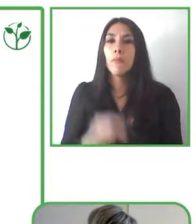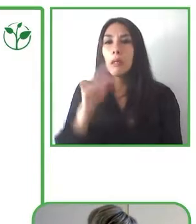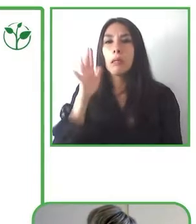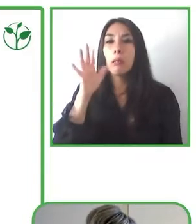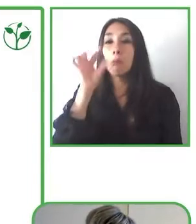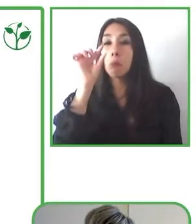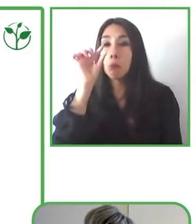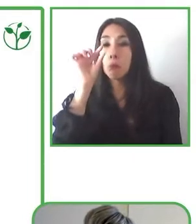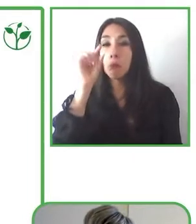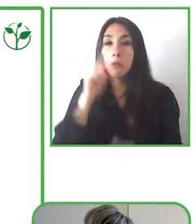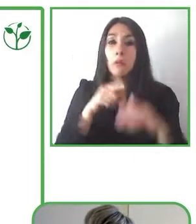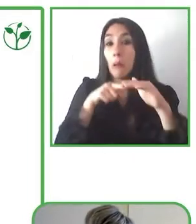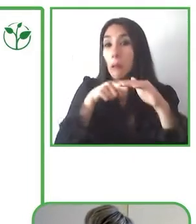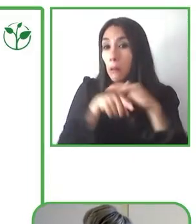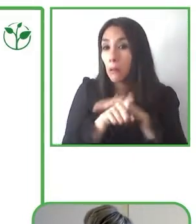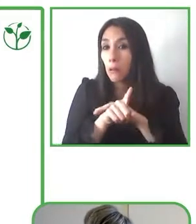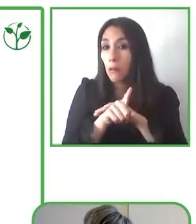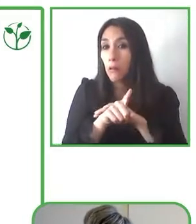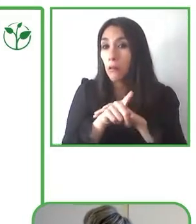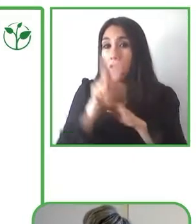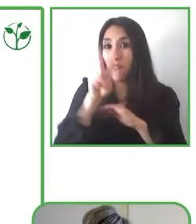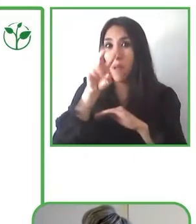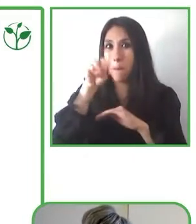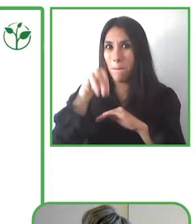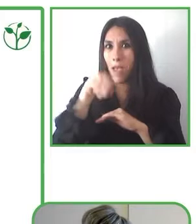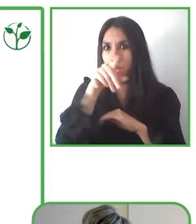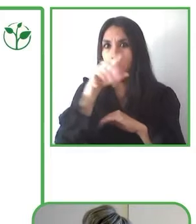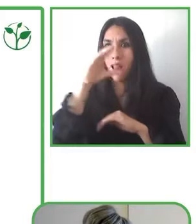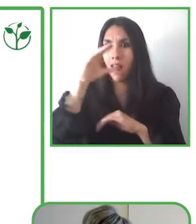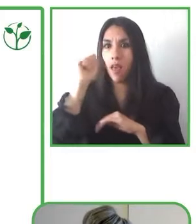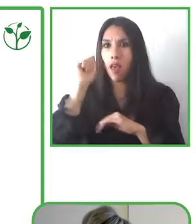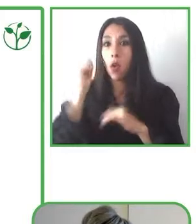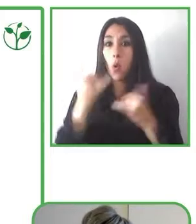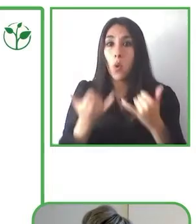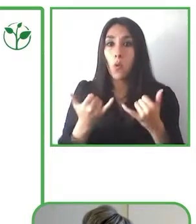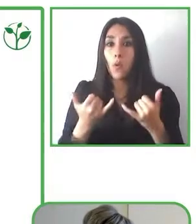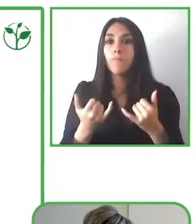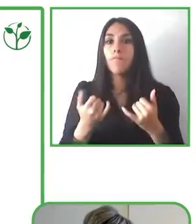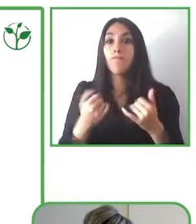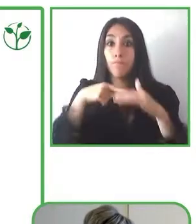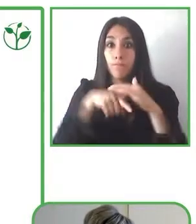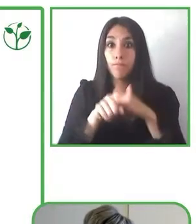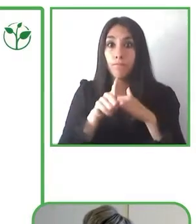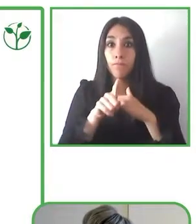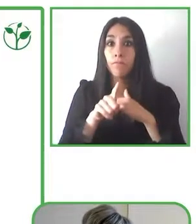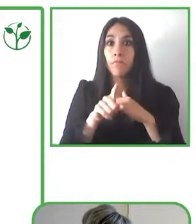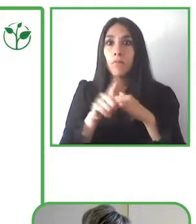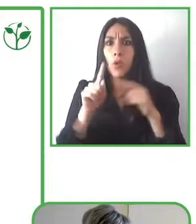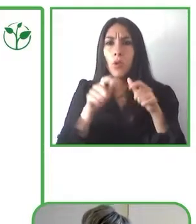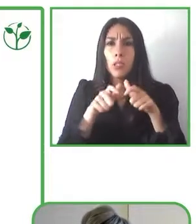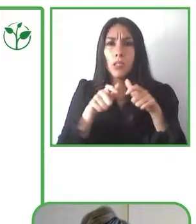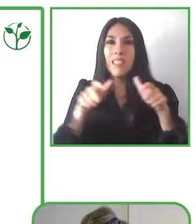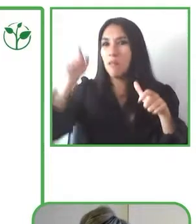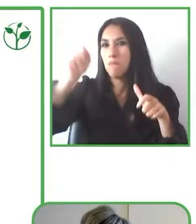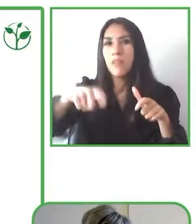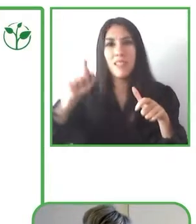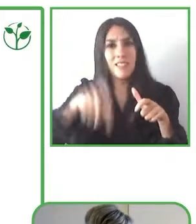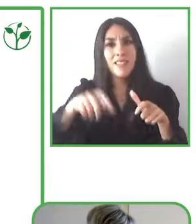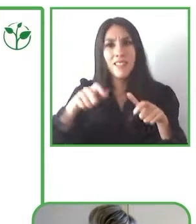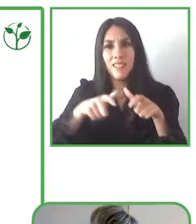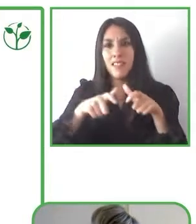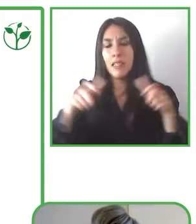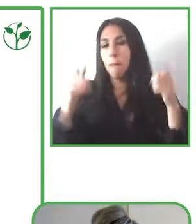that were already incorporated became an essential app and so though we had this cultural